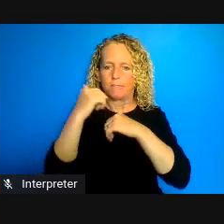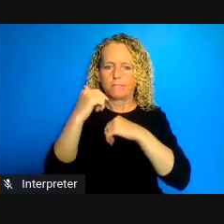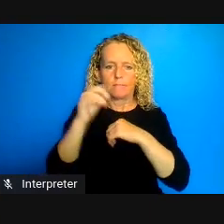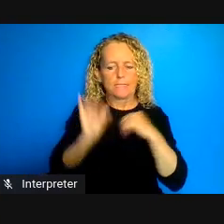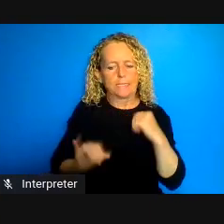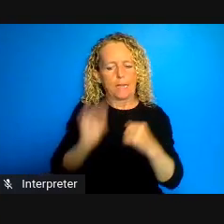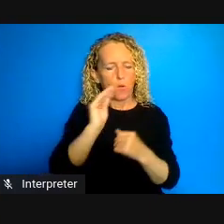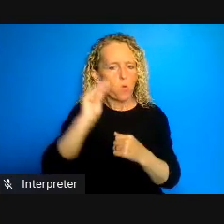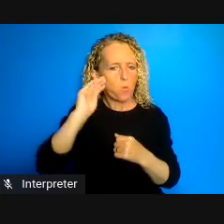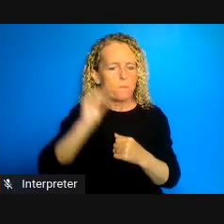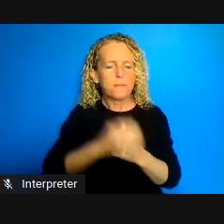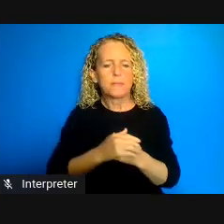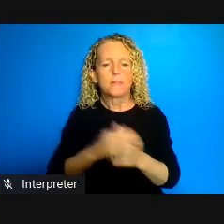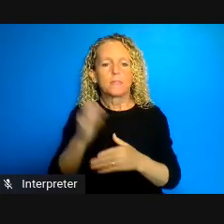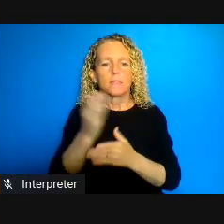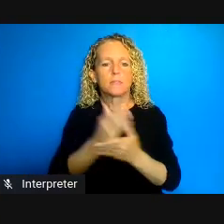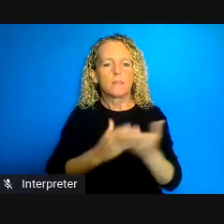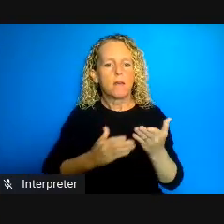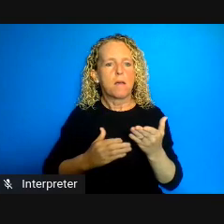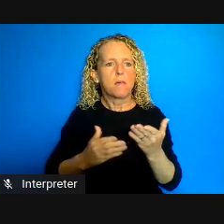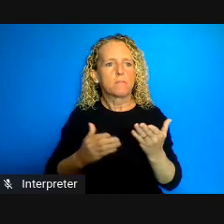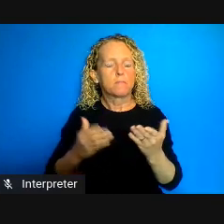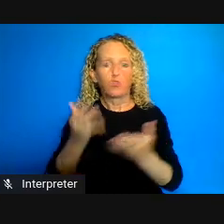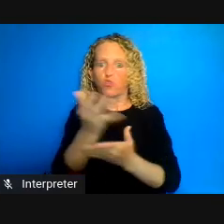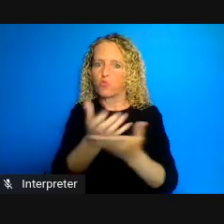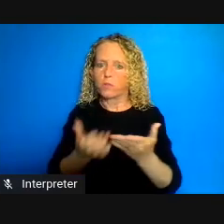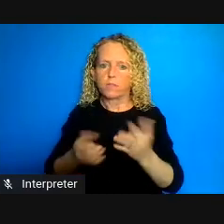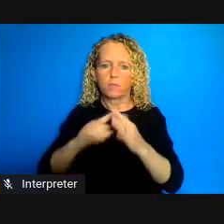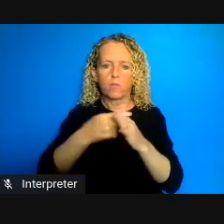early as 7 o'clock at night I mean that's how seriously the communities are